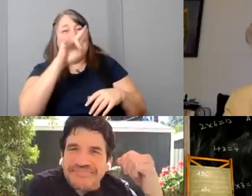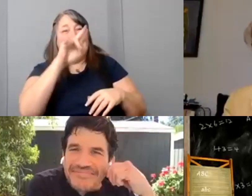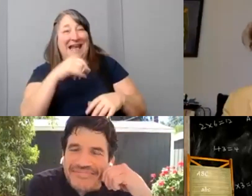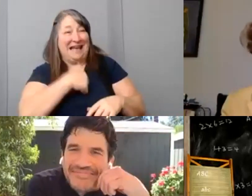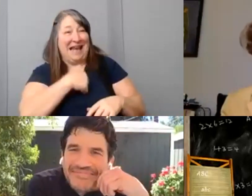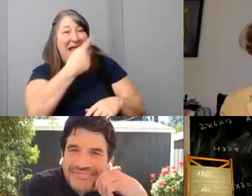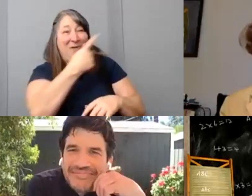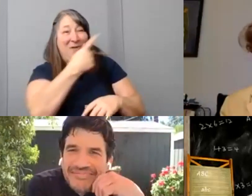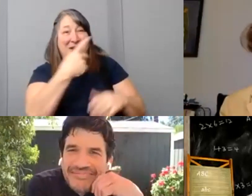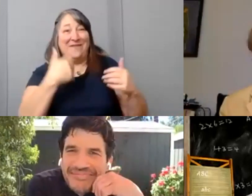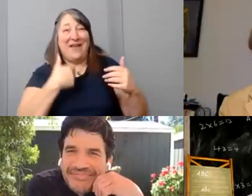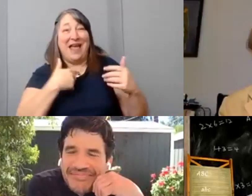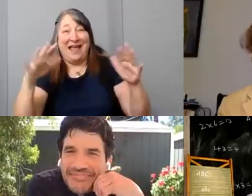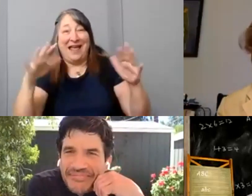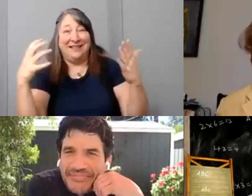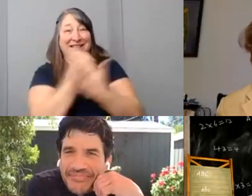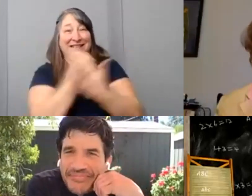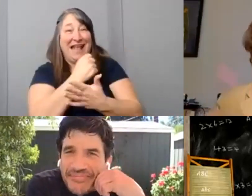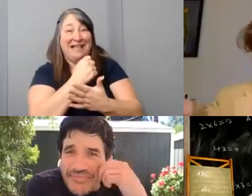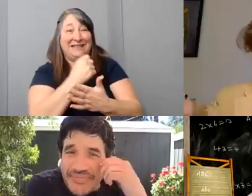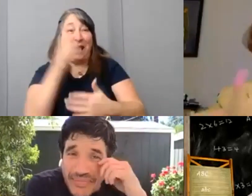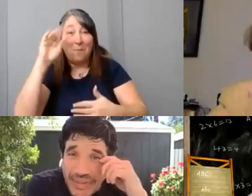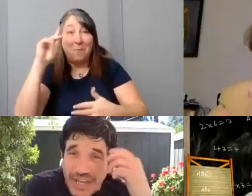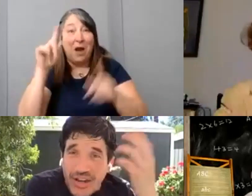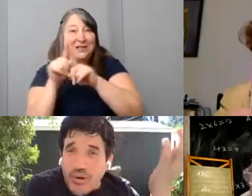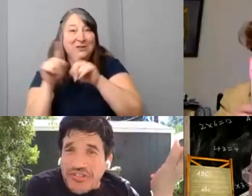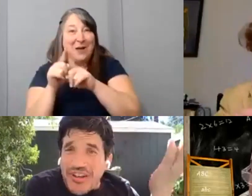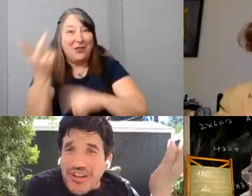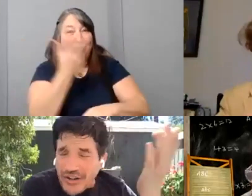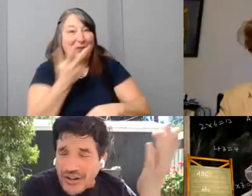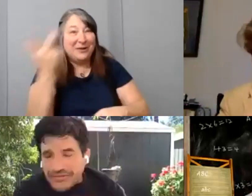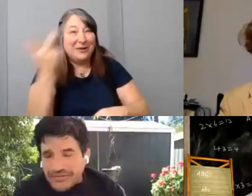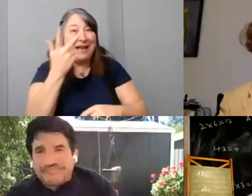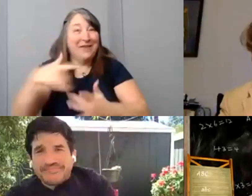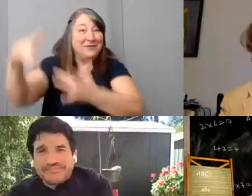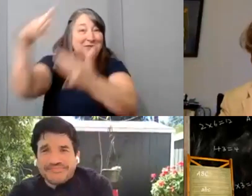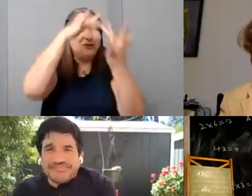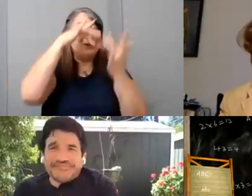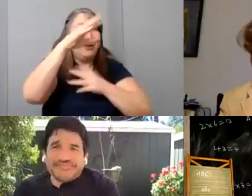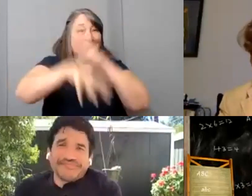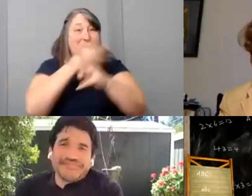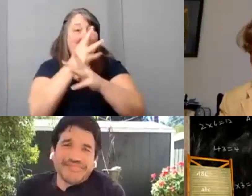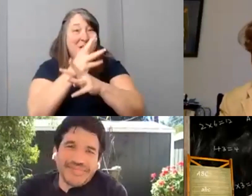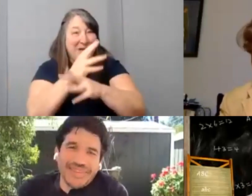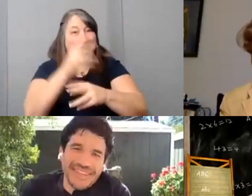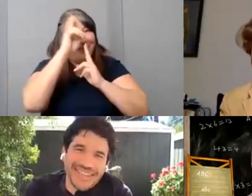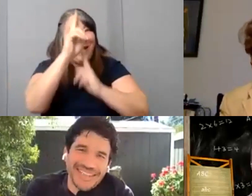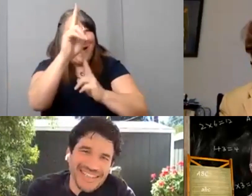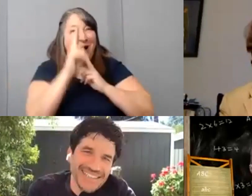chance to work together and Mark as well. We toured the world together. The honor of working with the two of these guys …